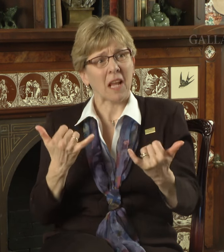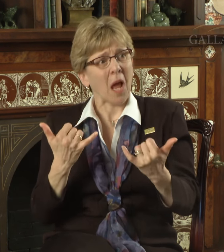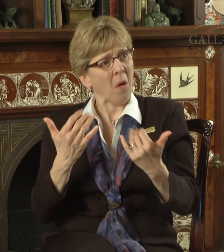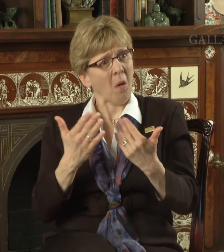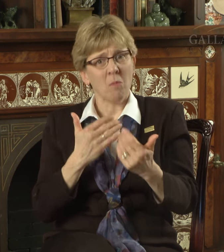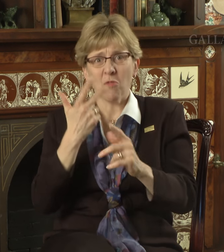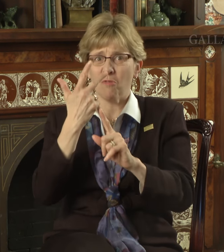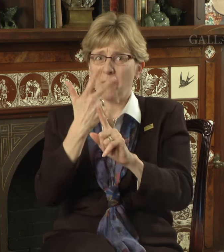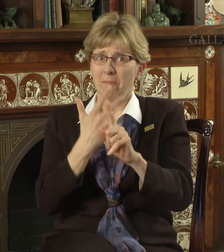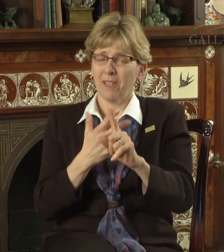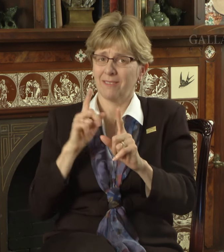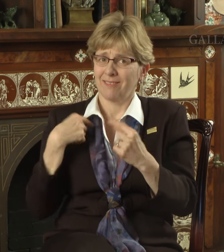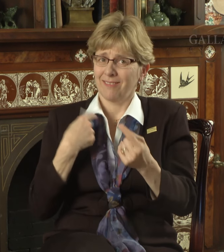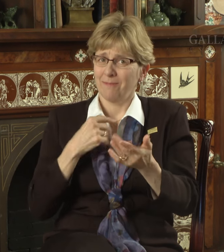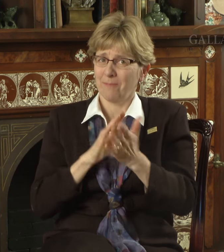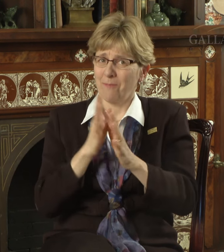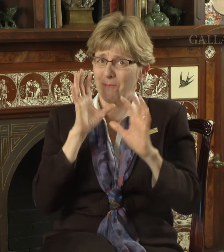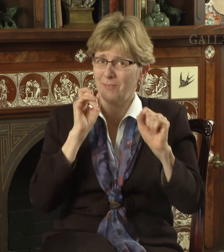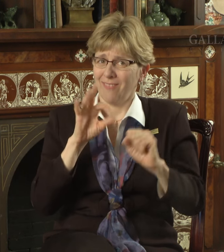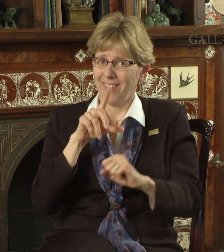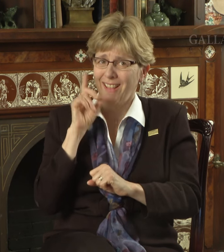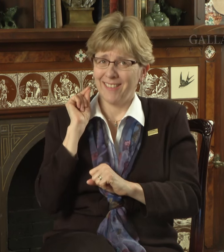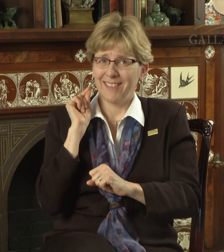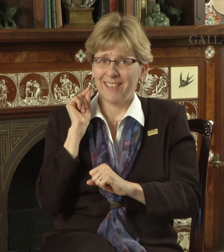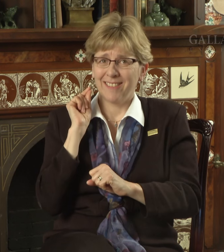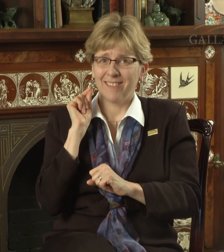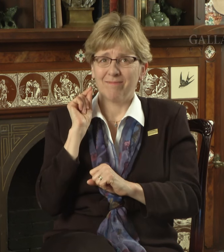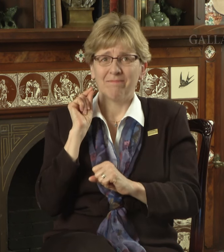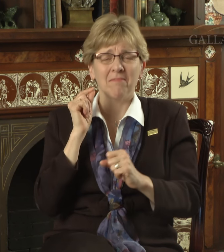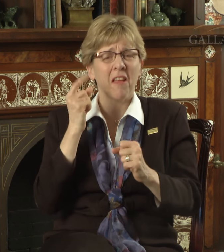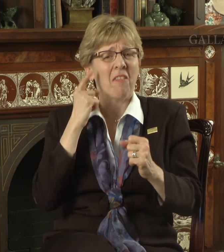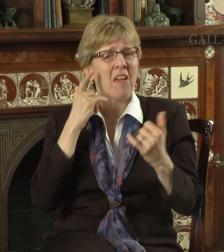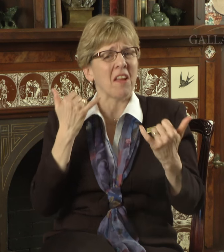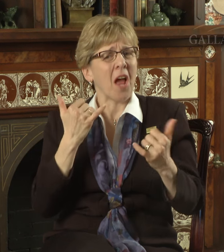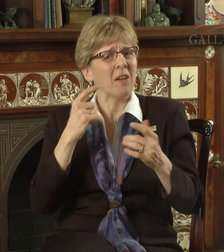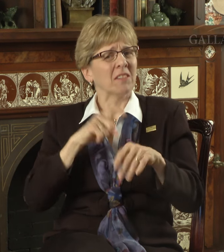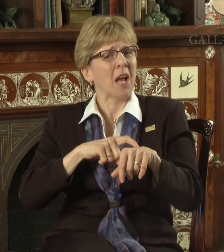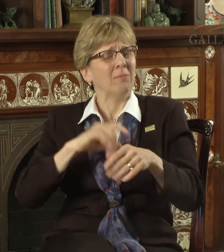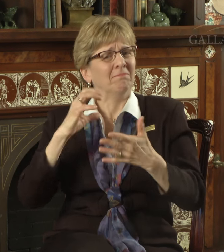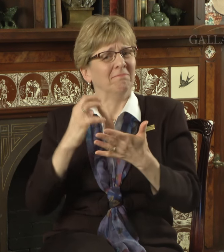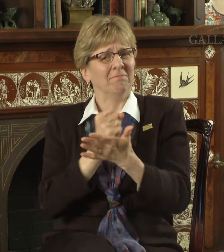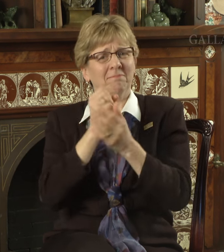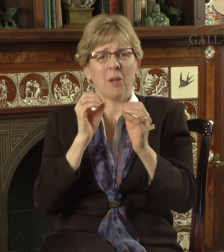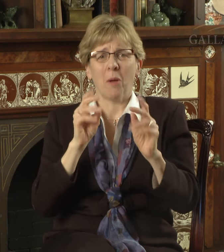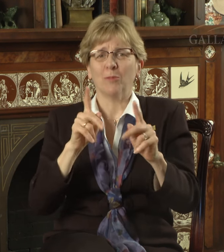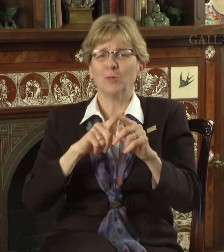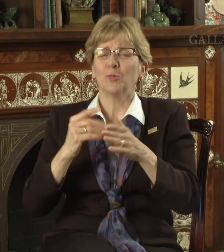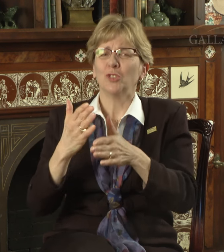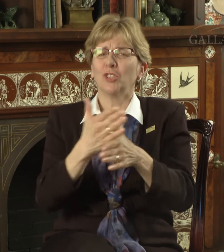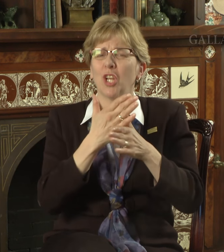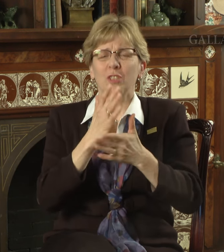So it's been almost three months that I have been serving as president of Gallaudet and I want to take this opportunity to share with you